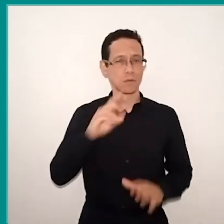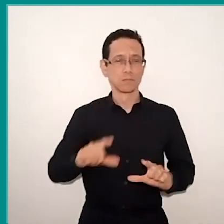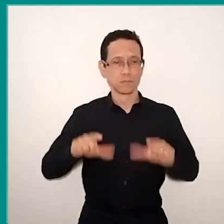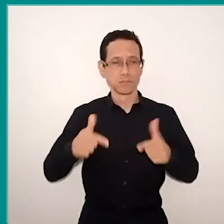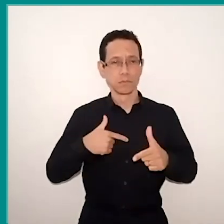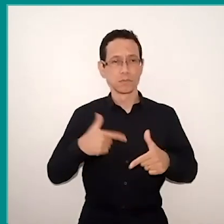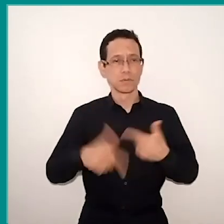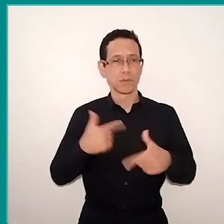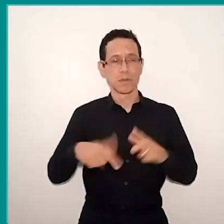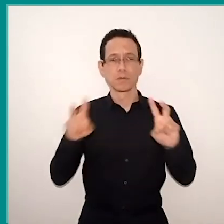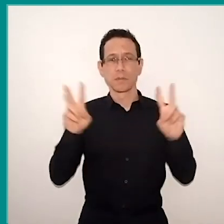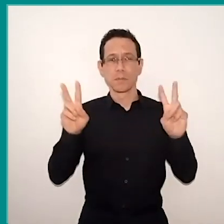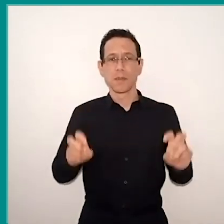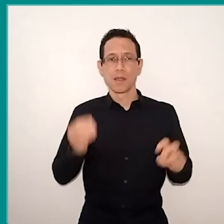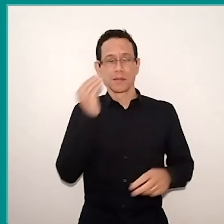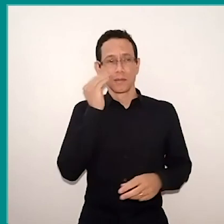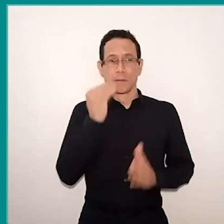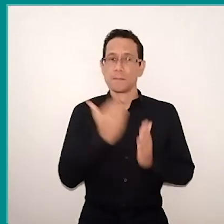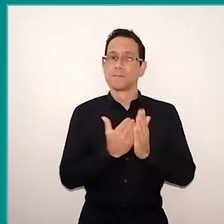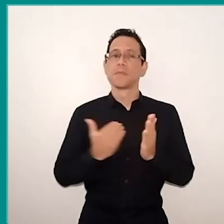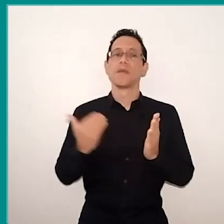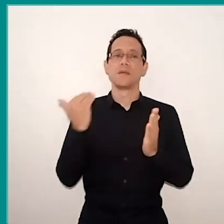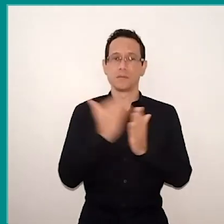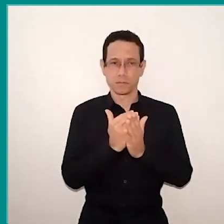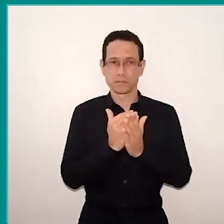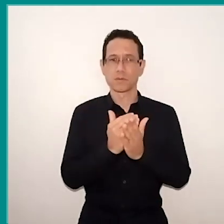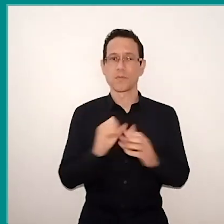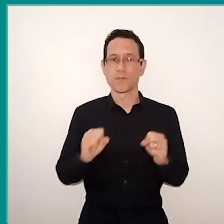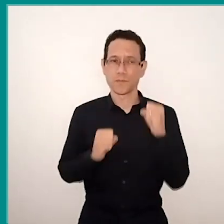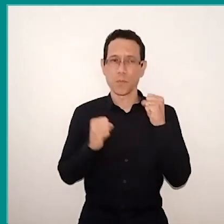to be able to set a little more strength and speed